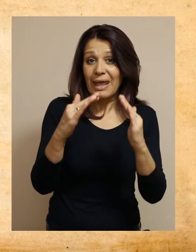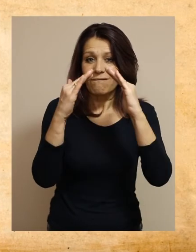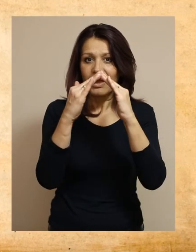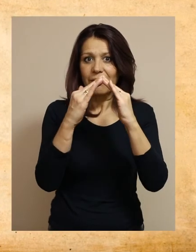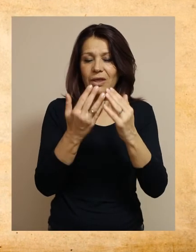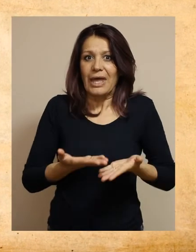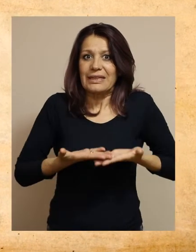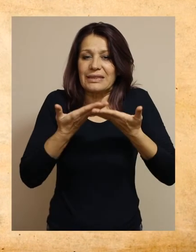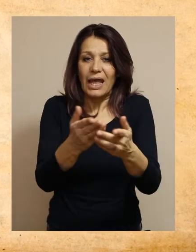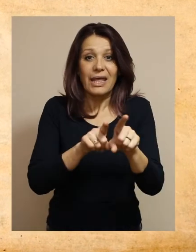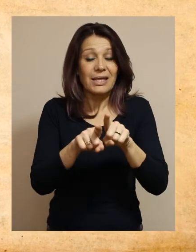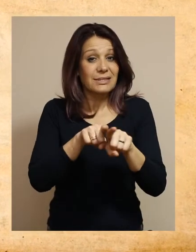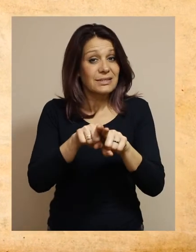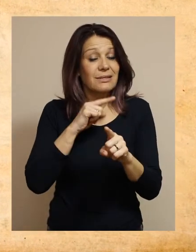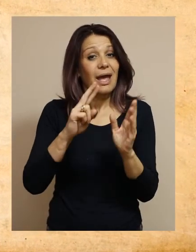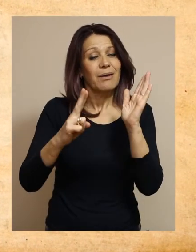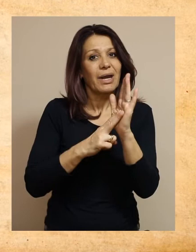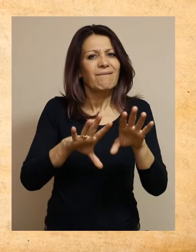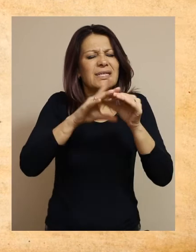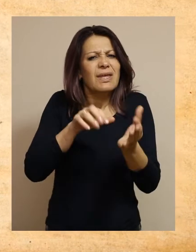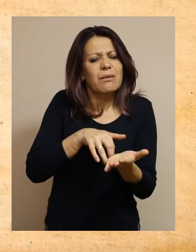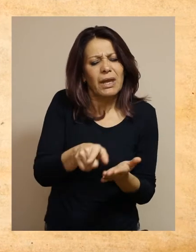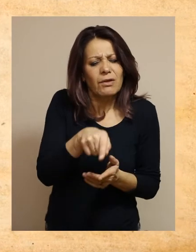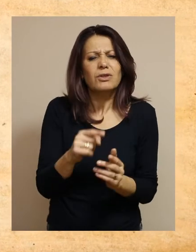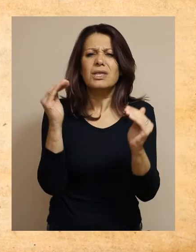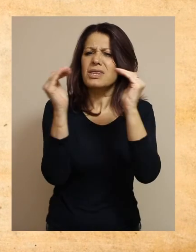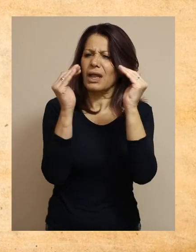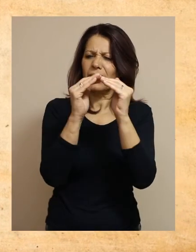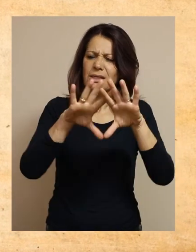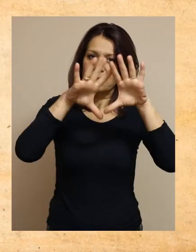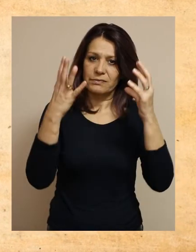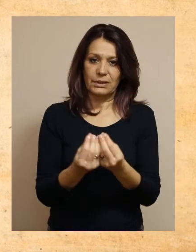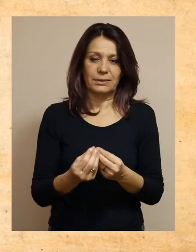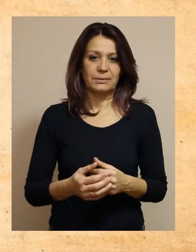Anthill such as this, gives equal rights to all ants and all ants are equal.